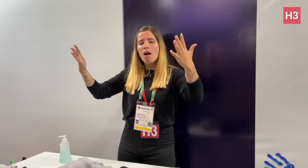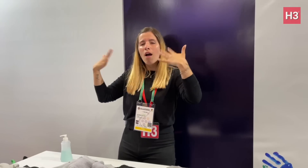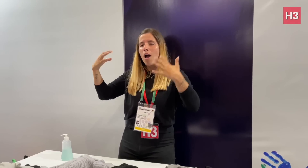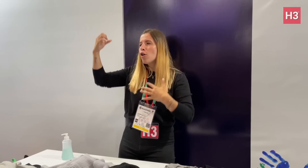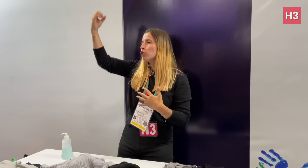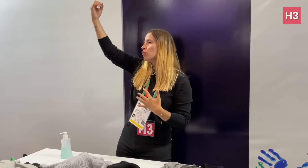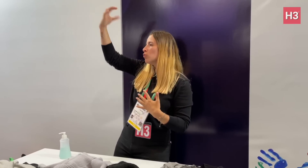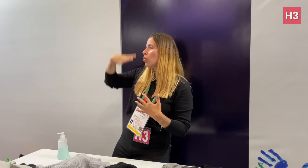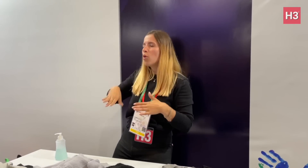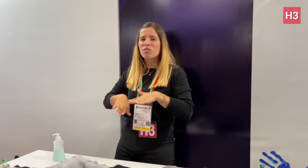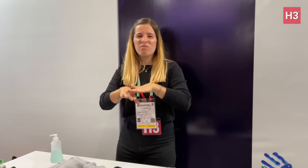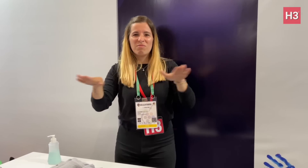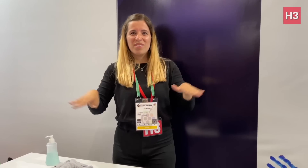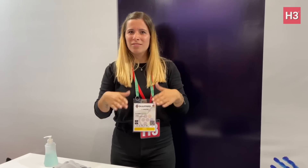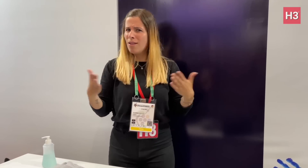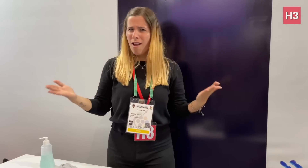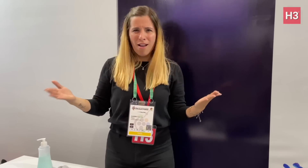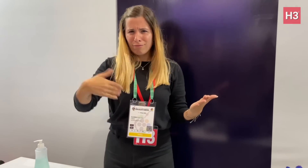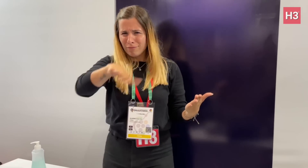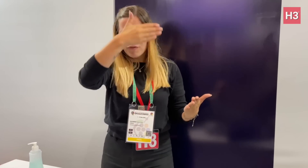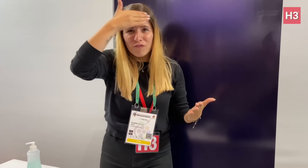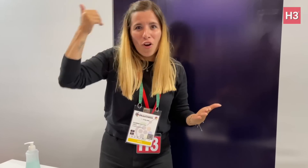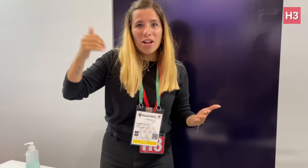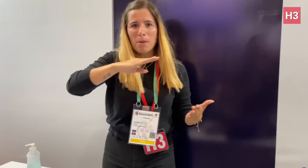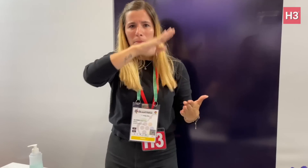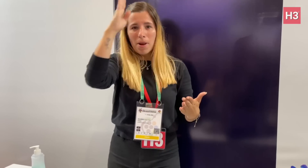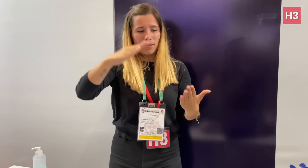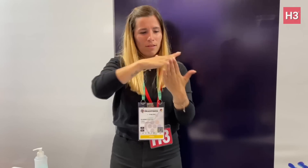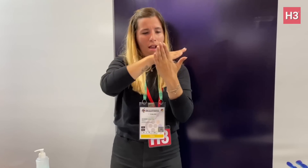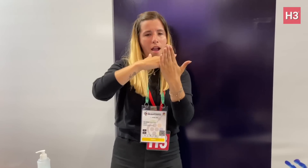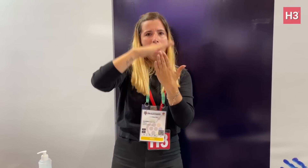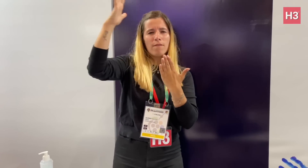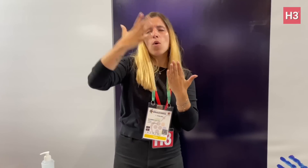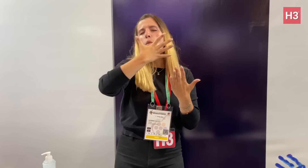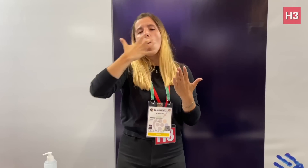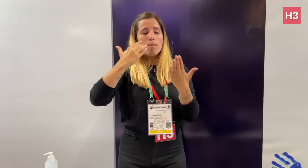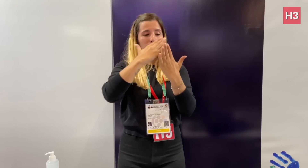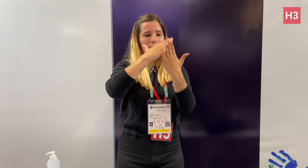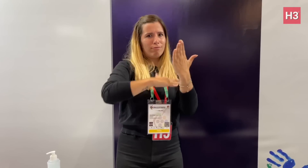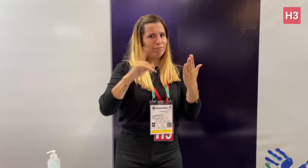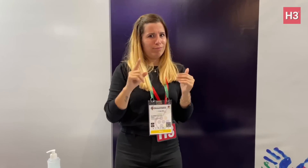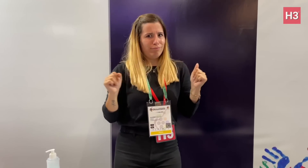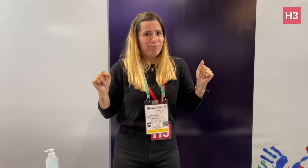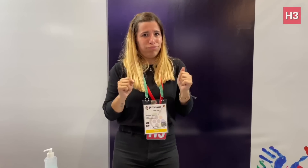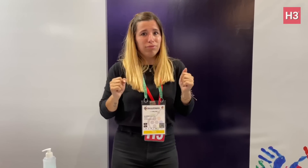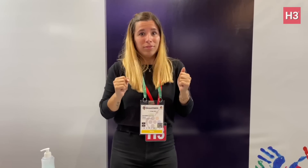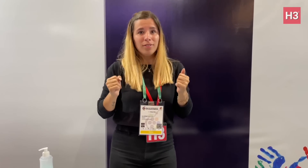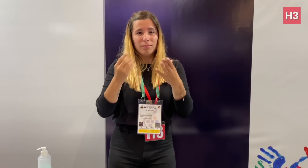half of Brazil is warm, and half is cold.